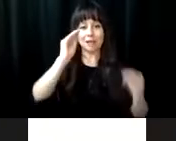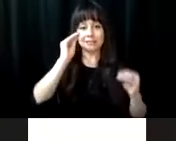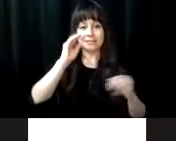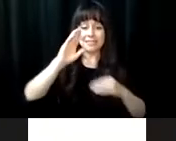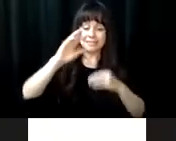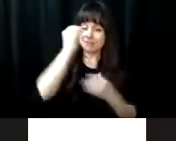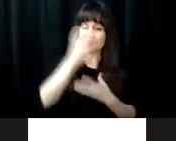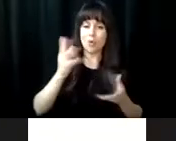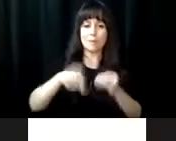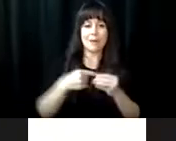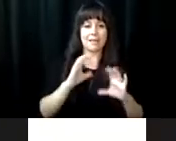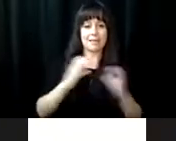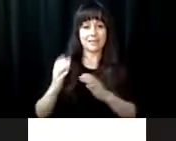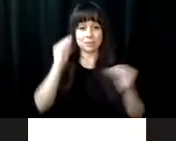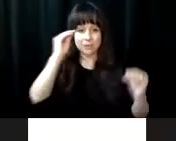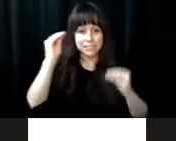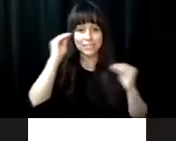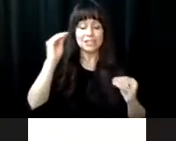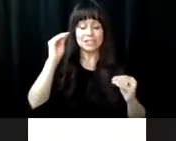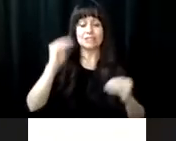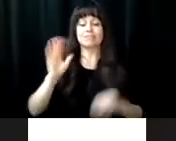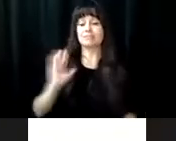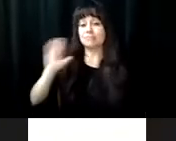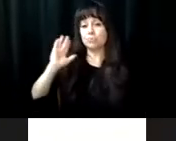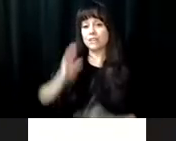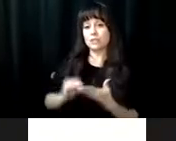RCBVI. Staff will describe the classes they teach to